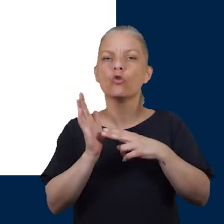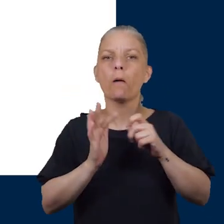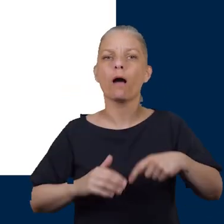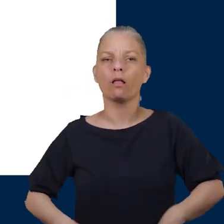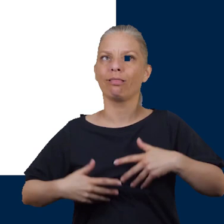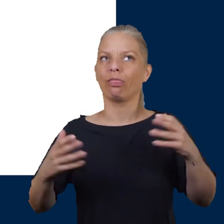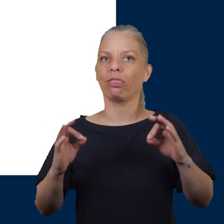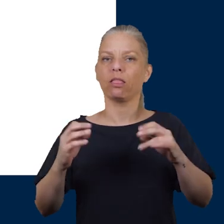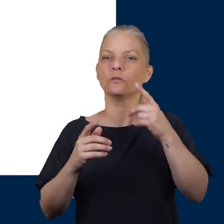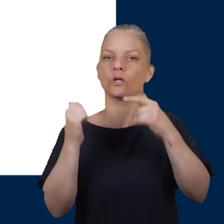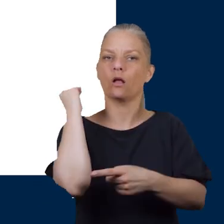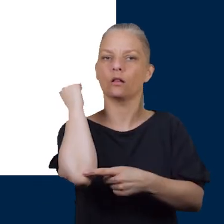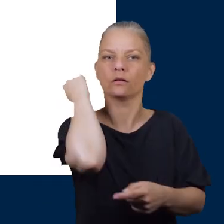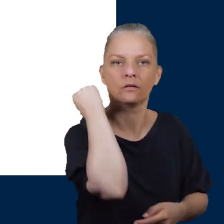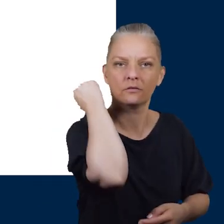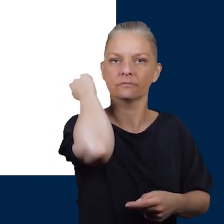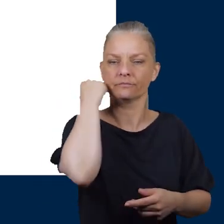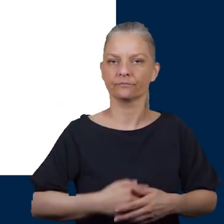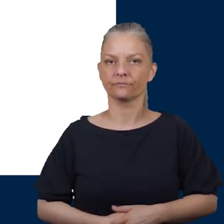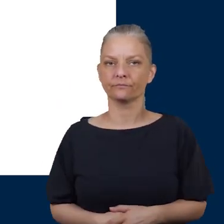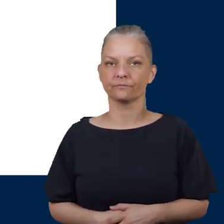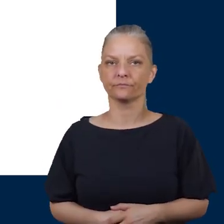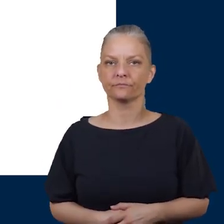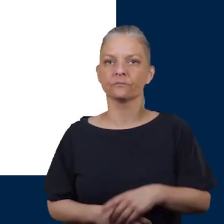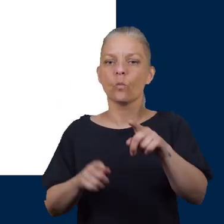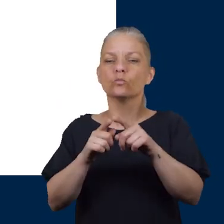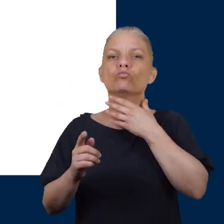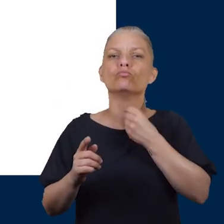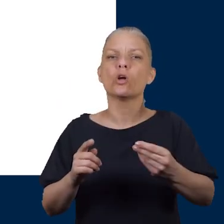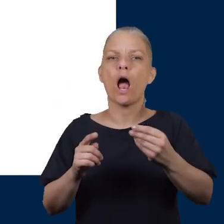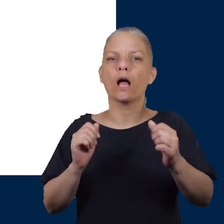put a dry dressing on and contact the Podiatry Department as soon as you can to be assessed.